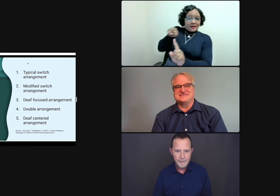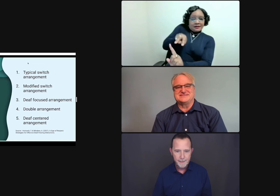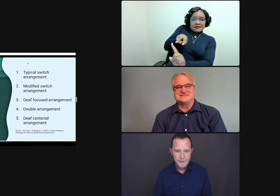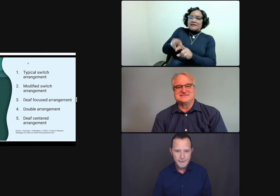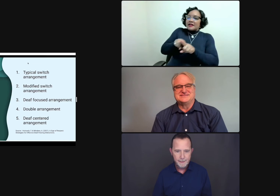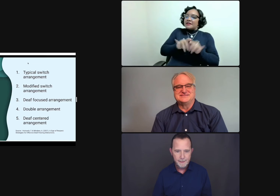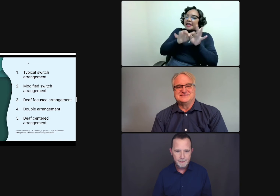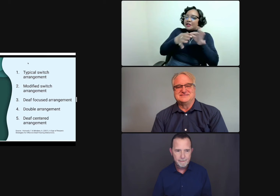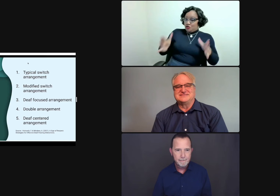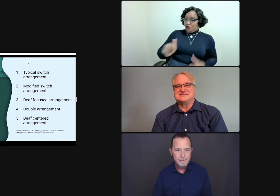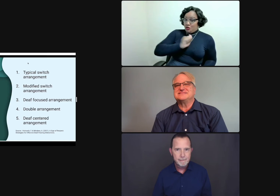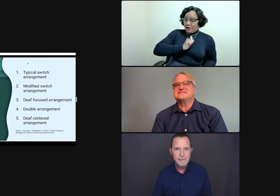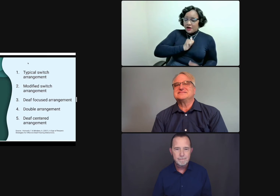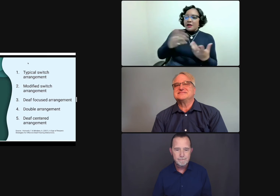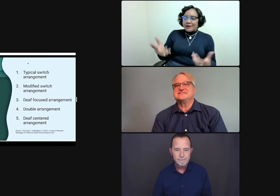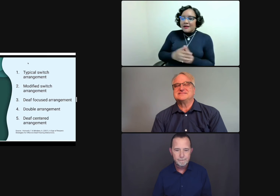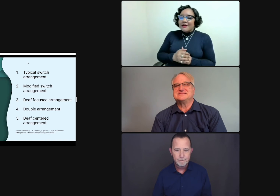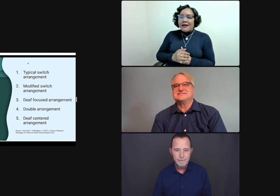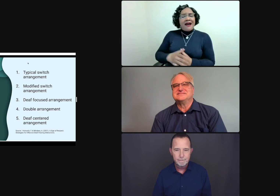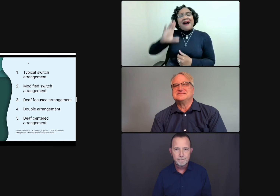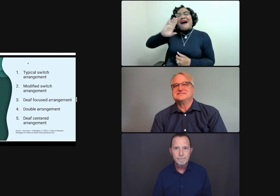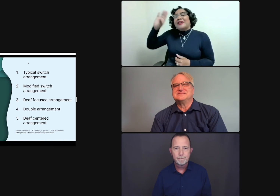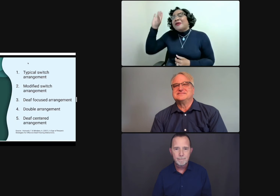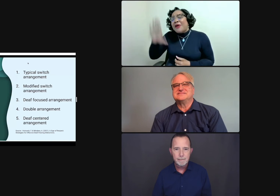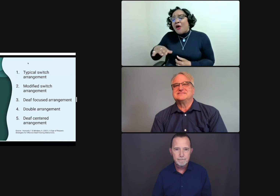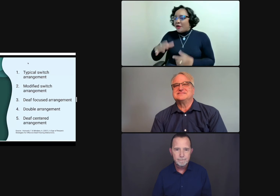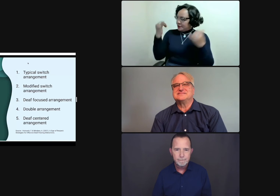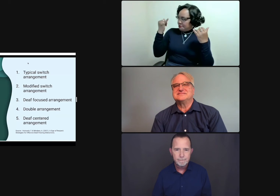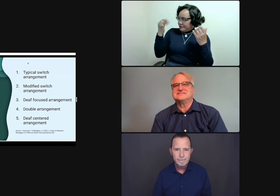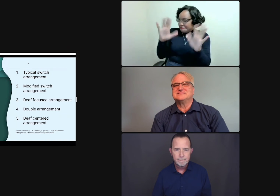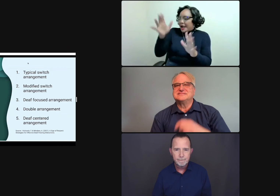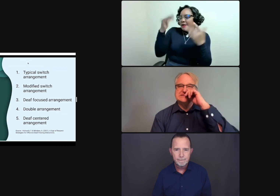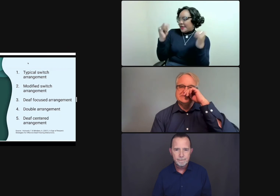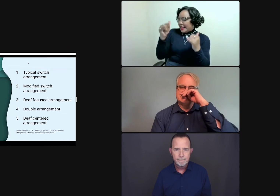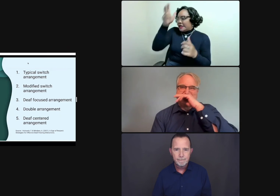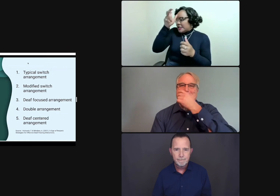because from my perspective as an interpreter, I--